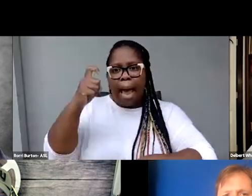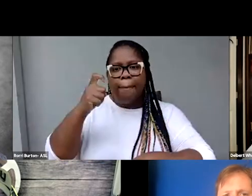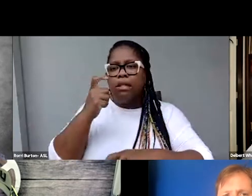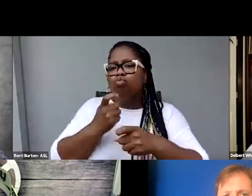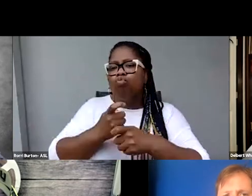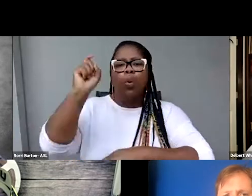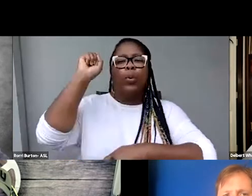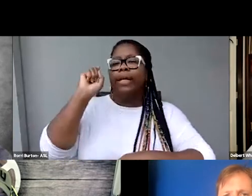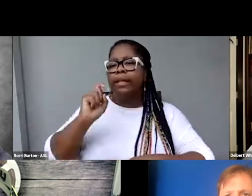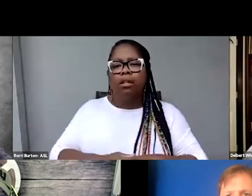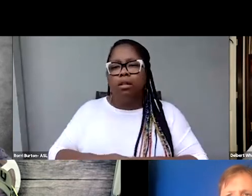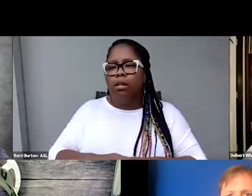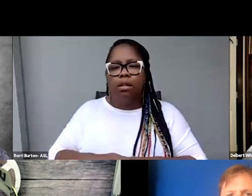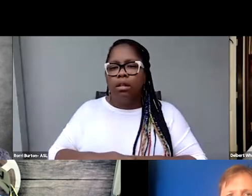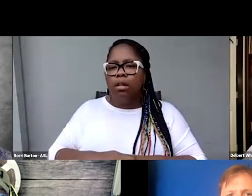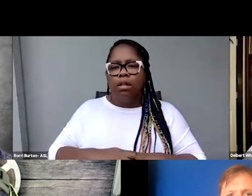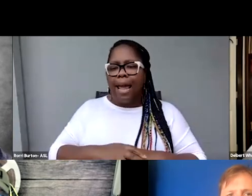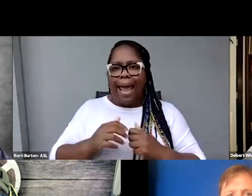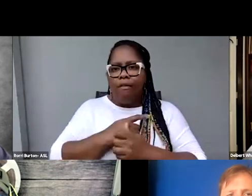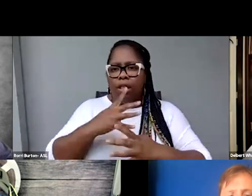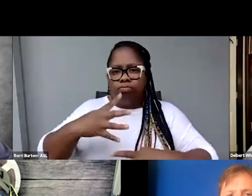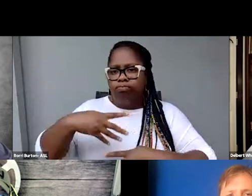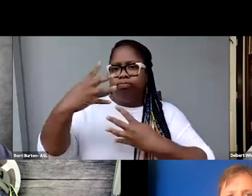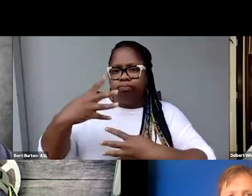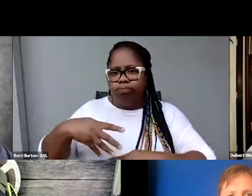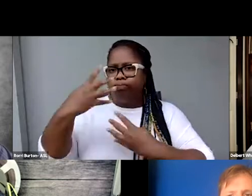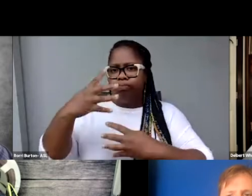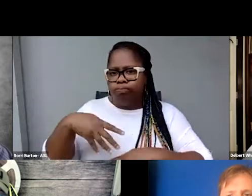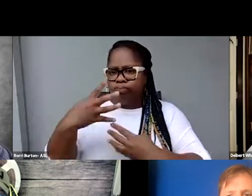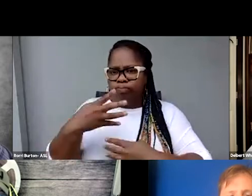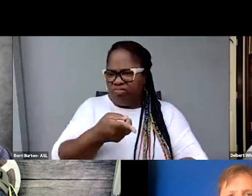it's roll on and everything that's coming up is already on screen.